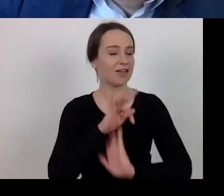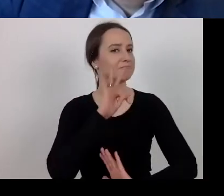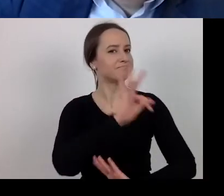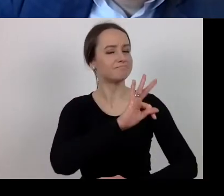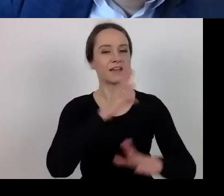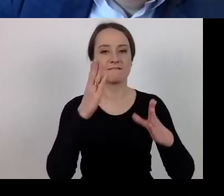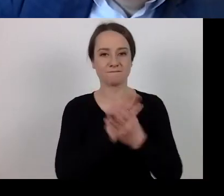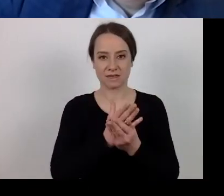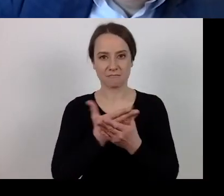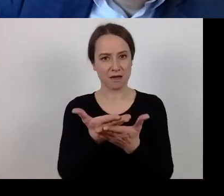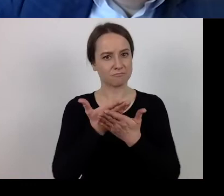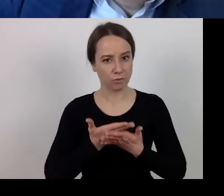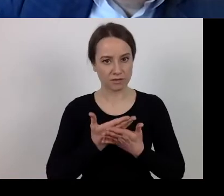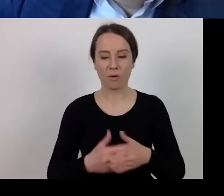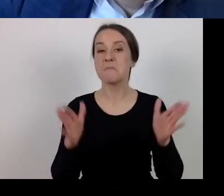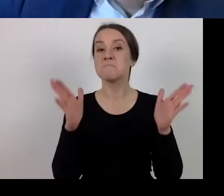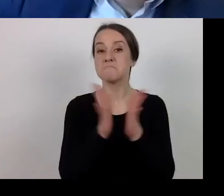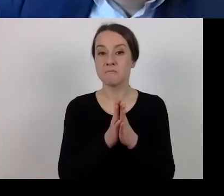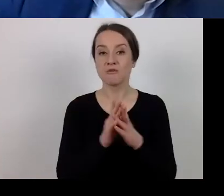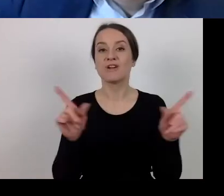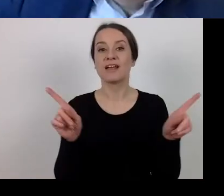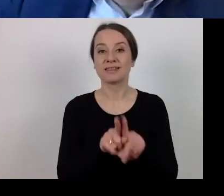Write with capital letters: 'SUDOP'.